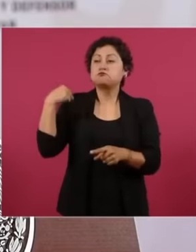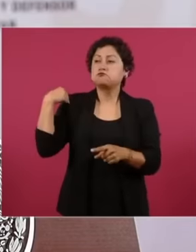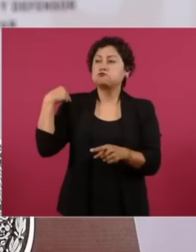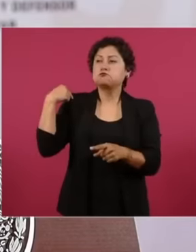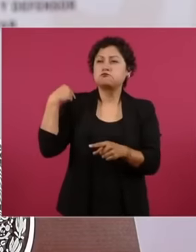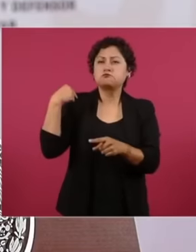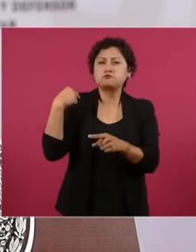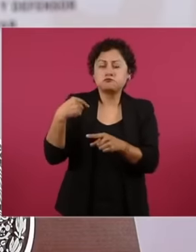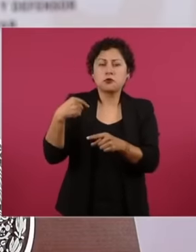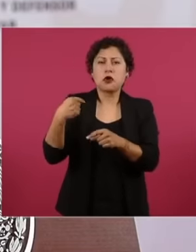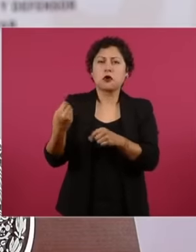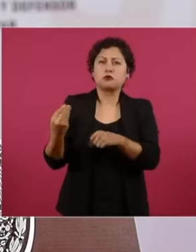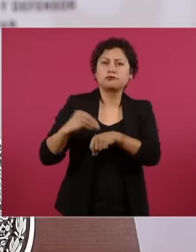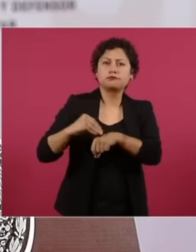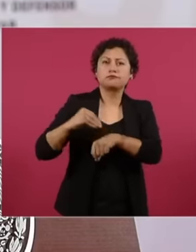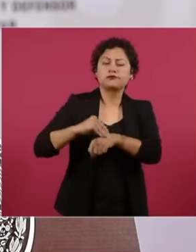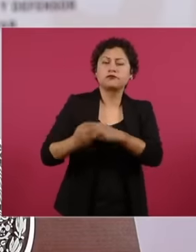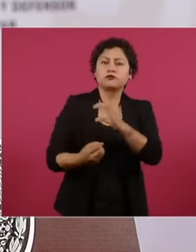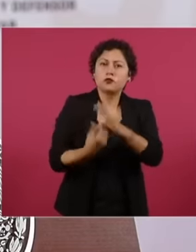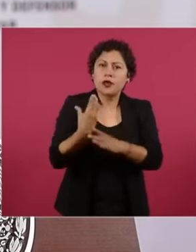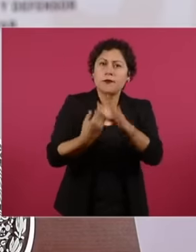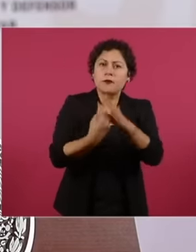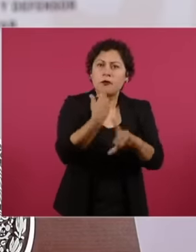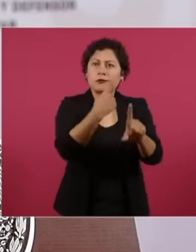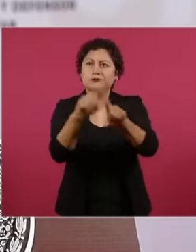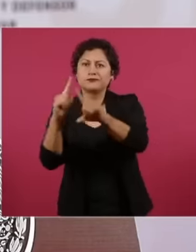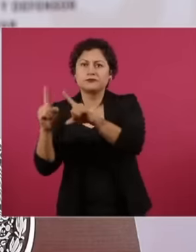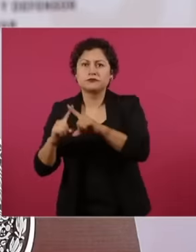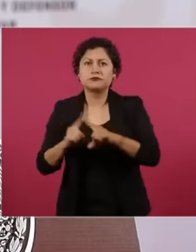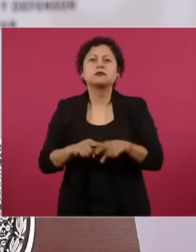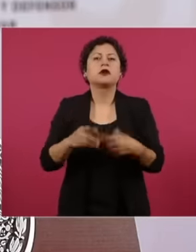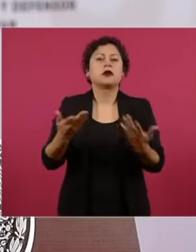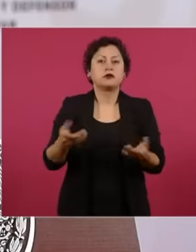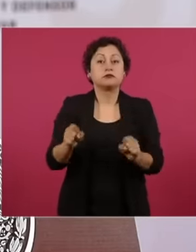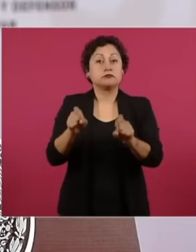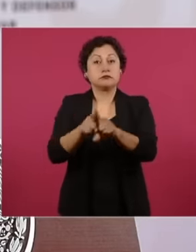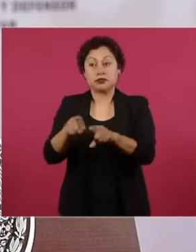, the Shipyards that were available were trained in such a way that today we can